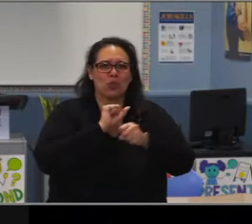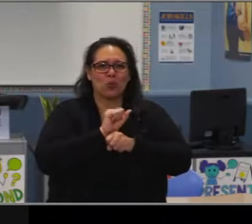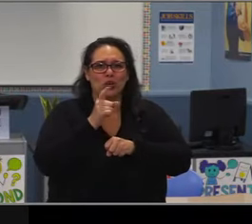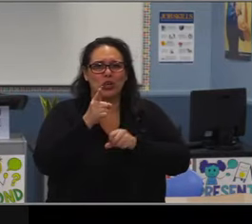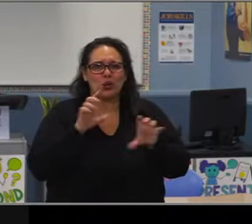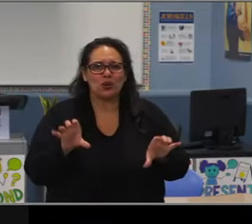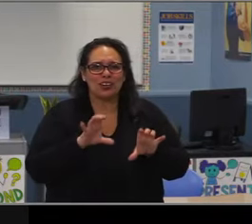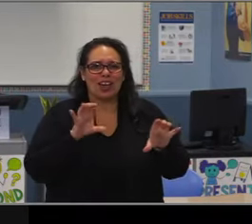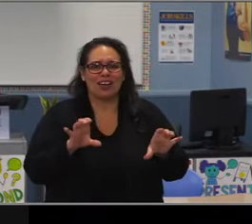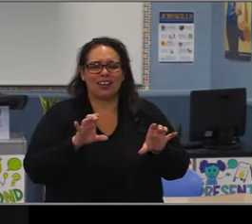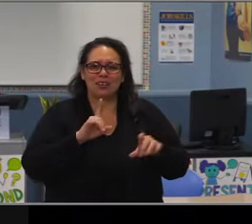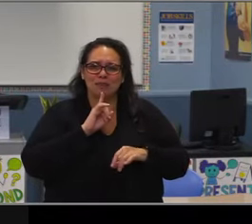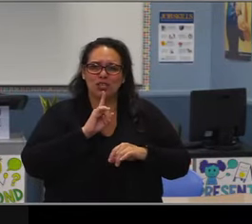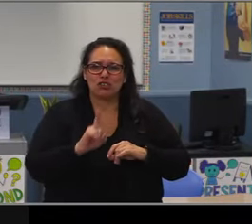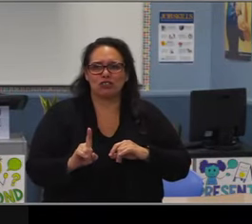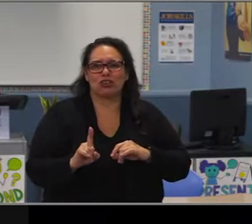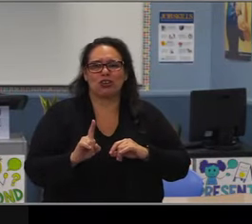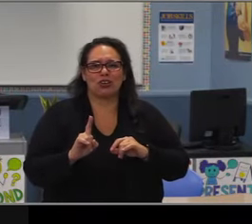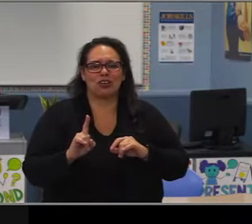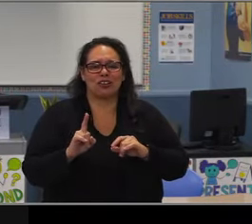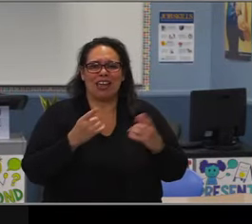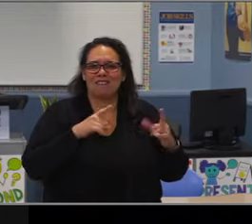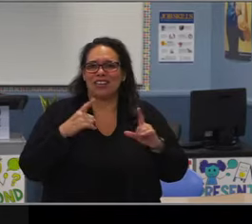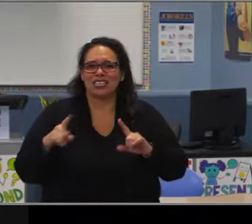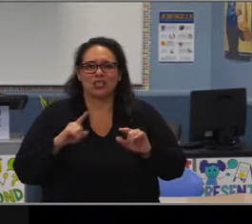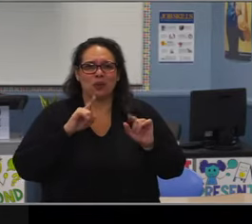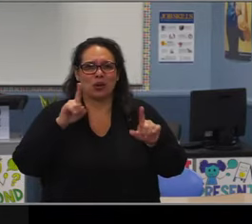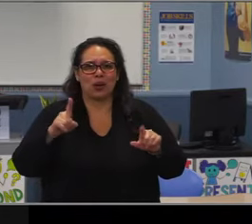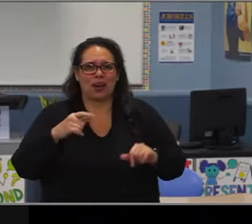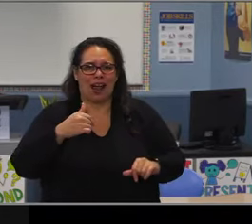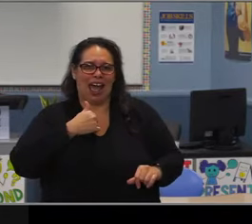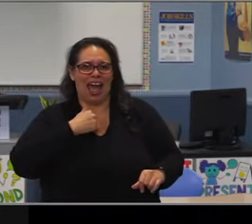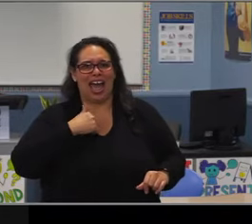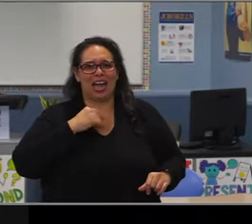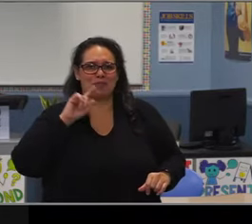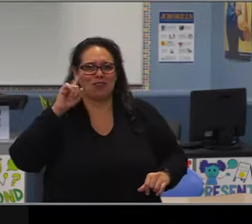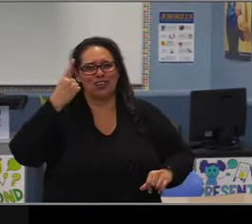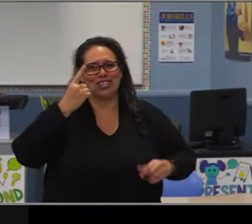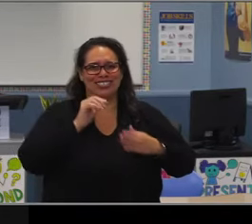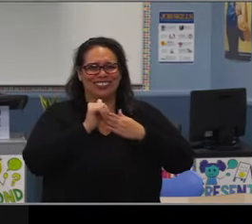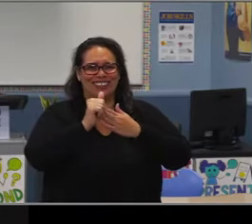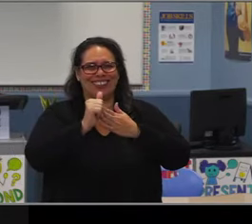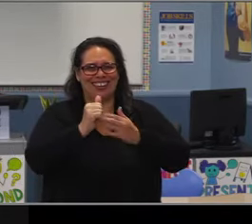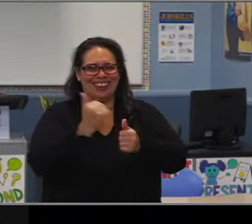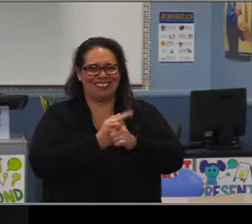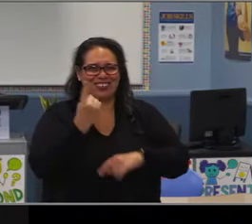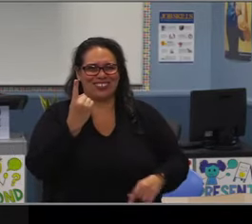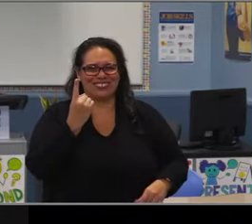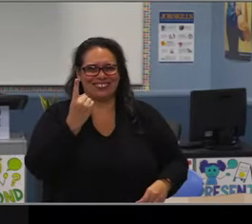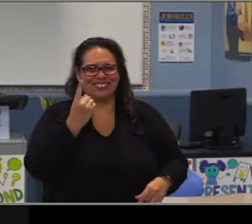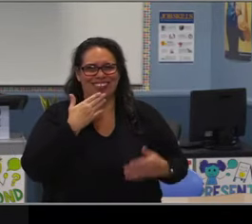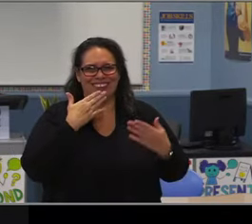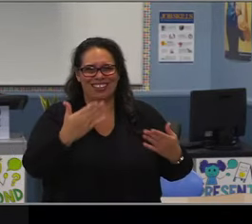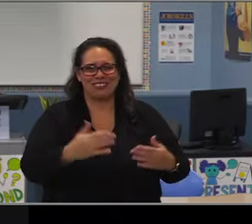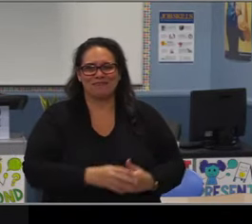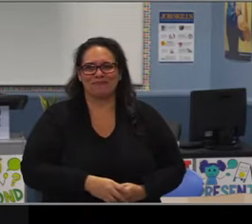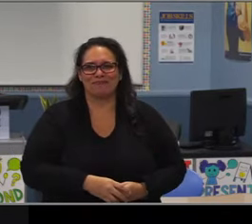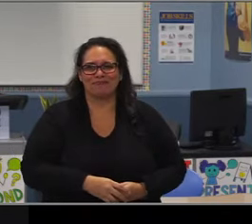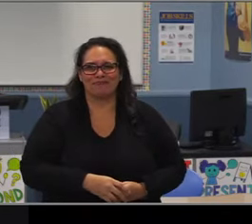at Alvarado elementary school, so thank you for that. I also wanna thank you for your welcoming ways as I transitioned into the board building as a director,